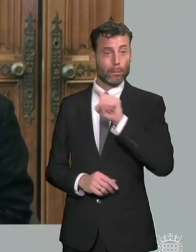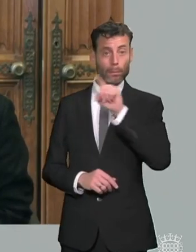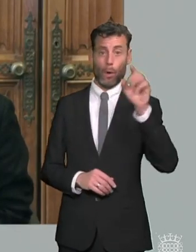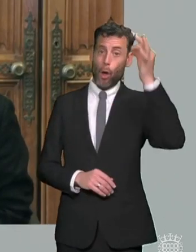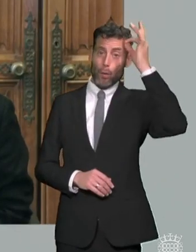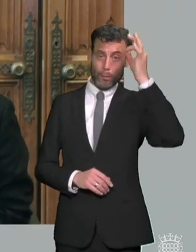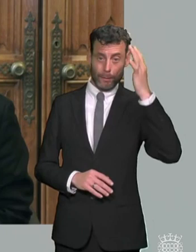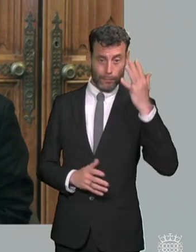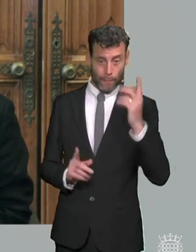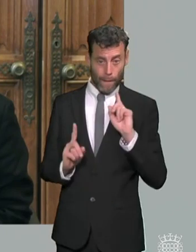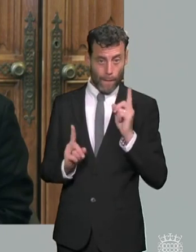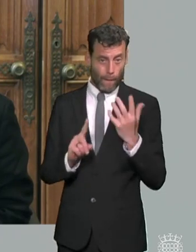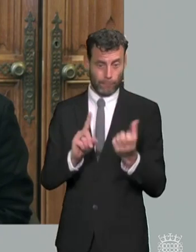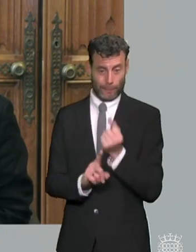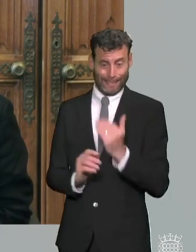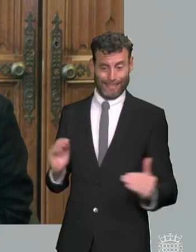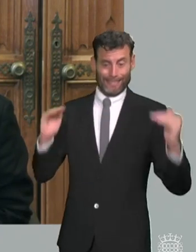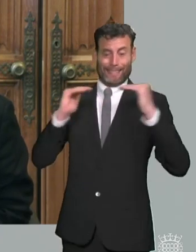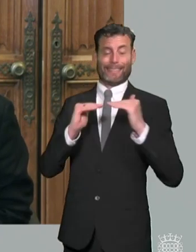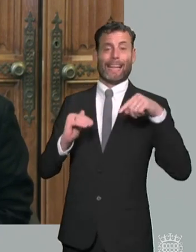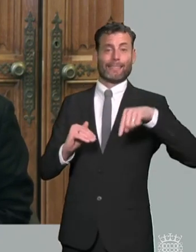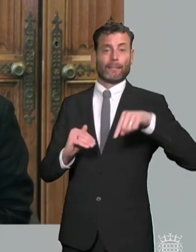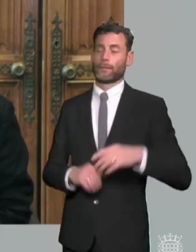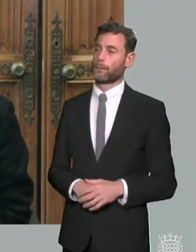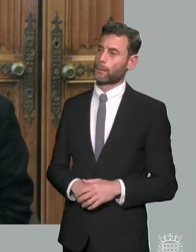there be what i'm trying to find out in a nutshell is do you think there should be a neutral advocate